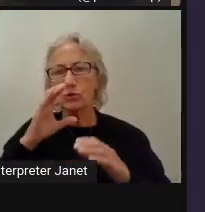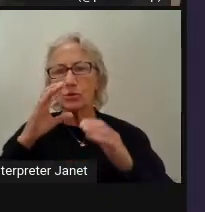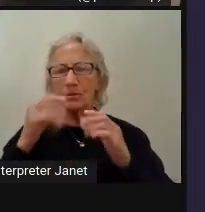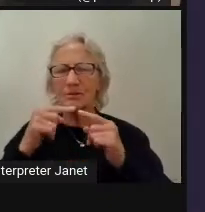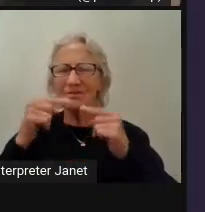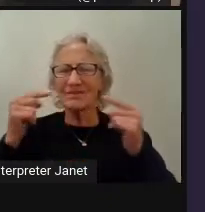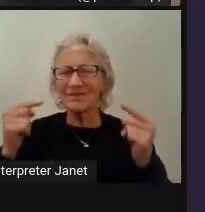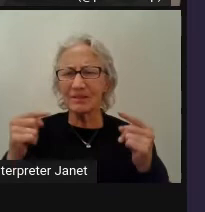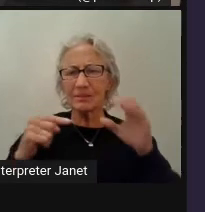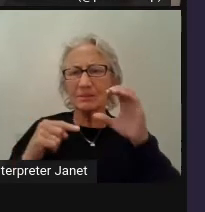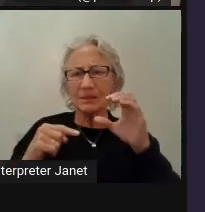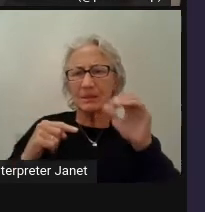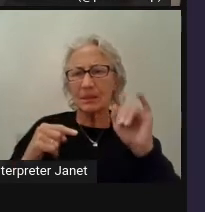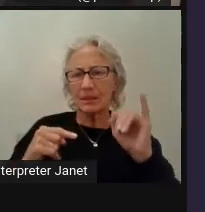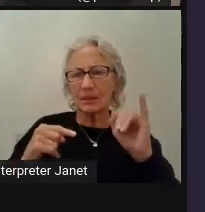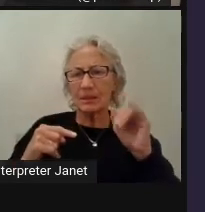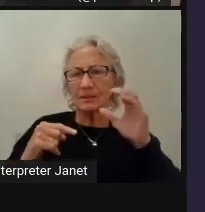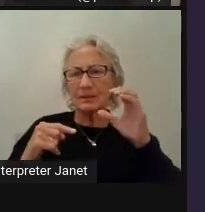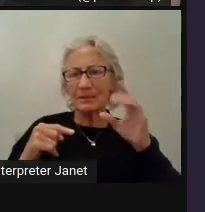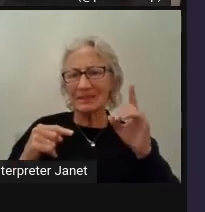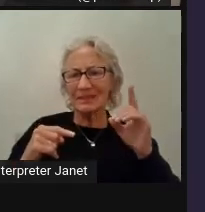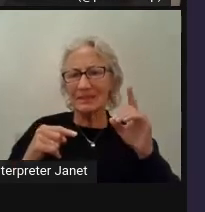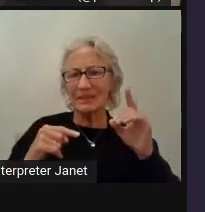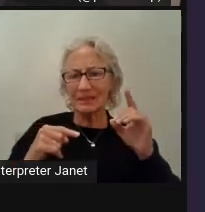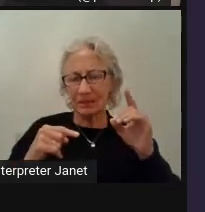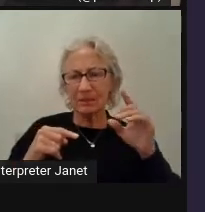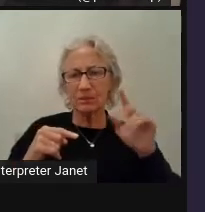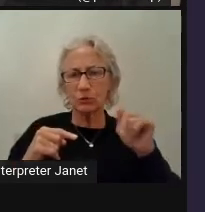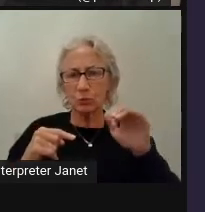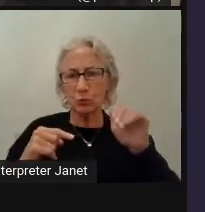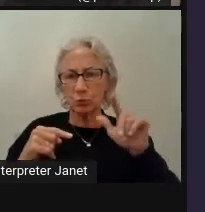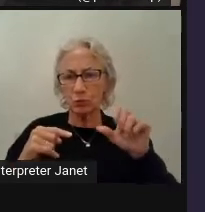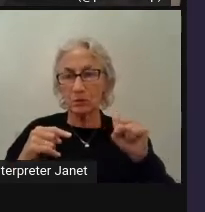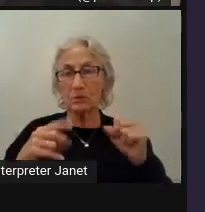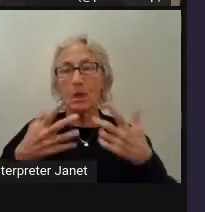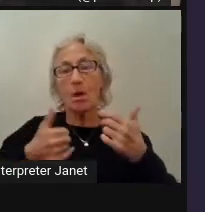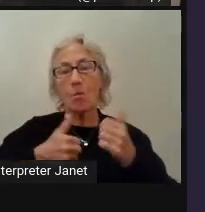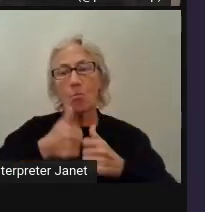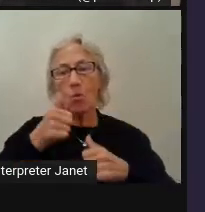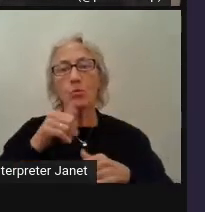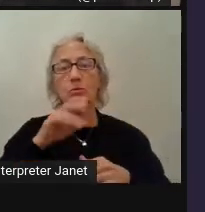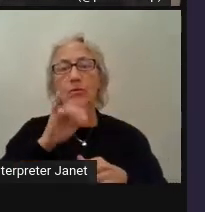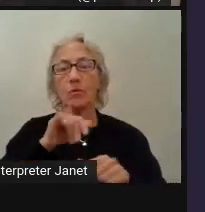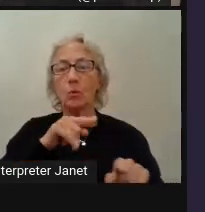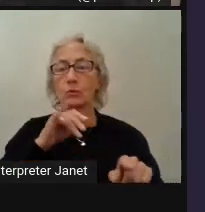First of all, browser tools are much faster to work with because like I mentioned with CI/CD tools, we have